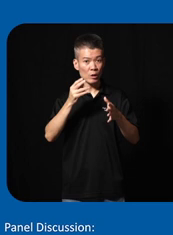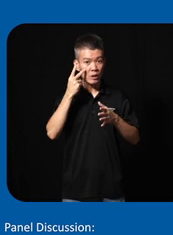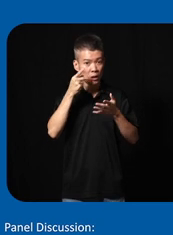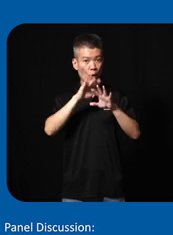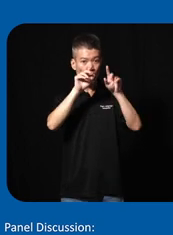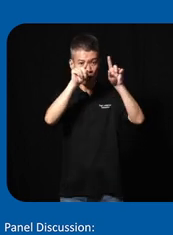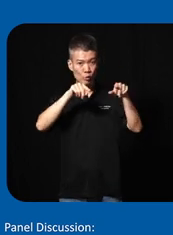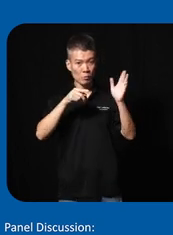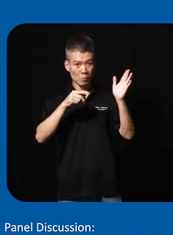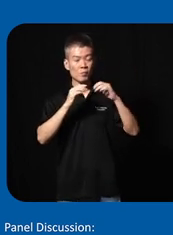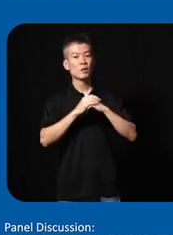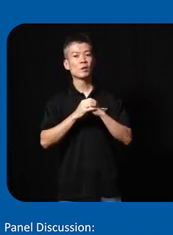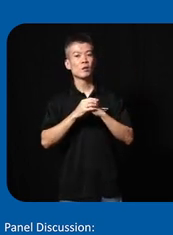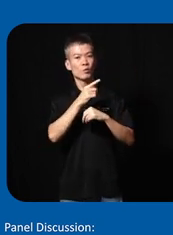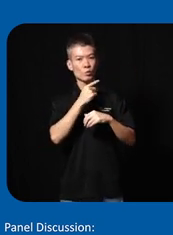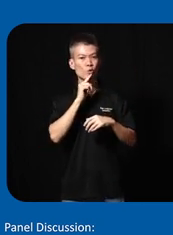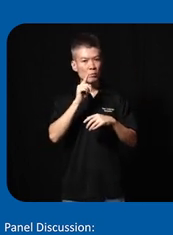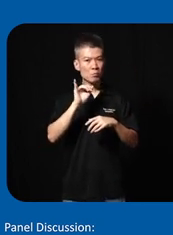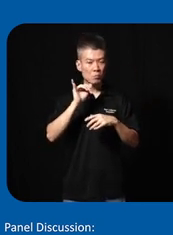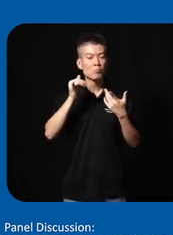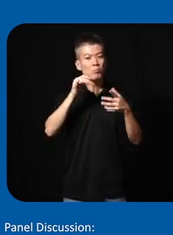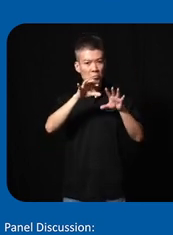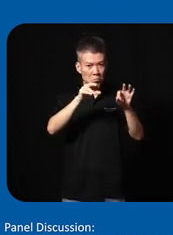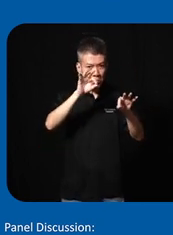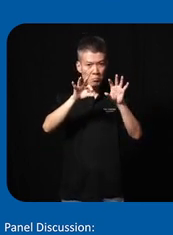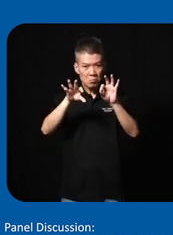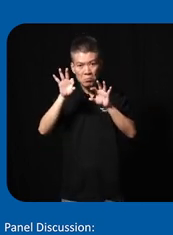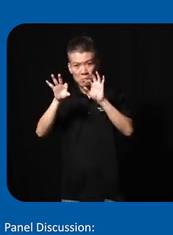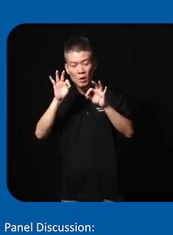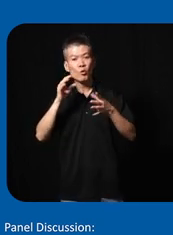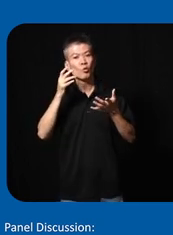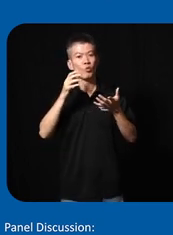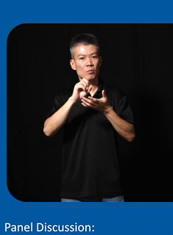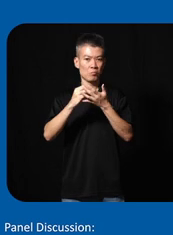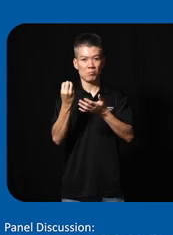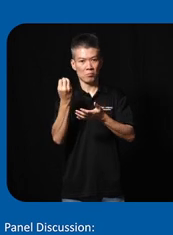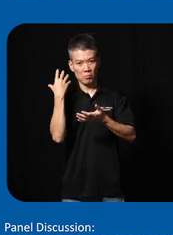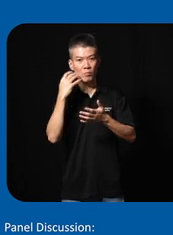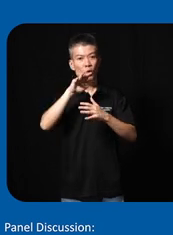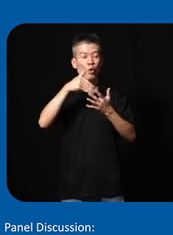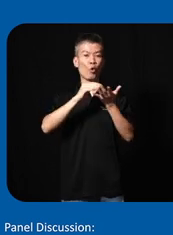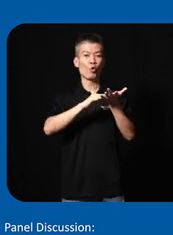the screen here we really kind of handpicked them we scrapped the whole uh School sign up